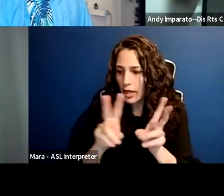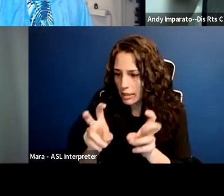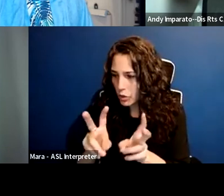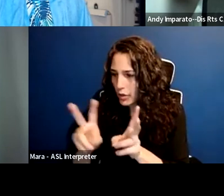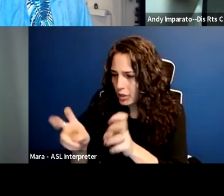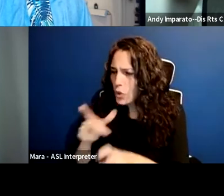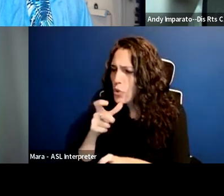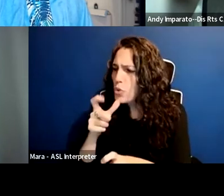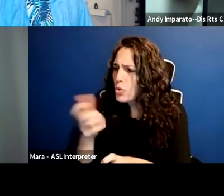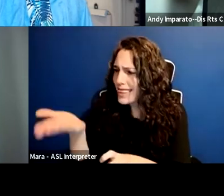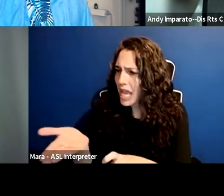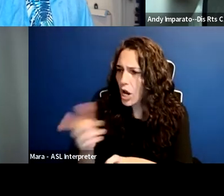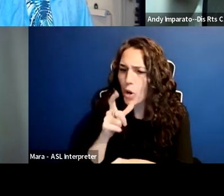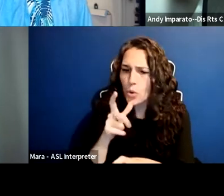that we need to be bringing to the table.